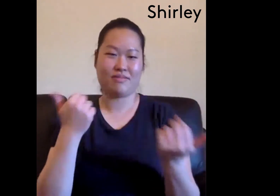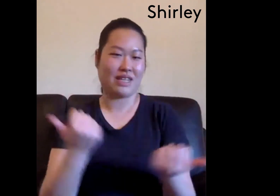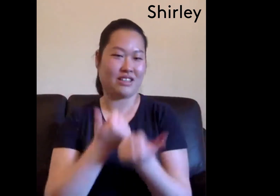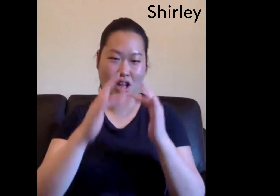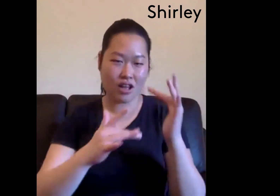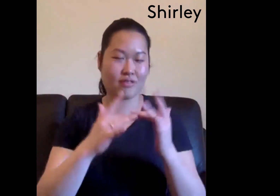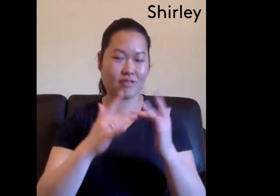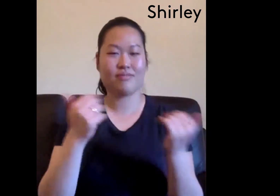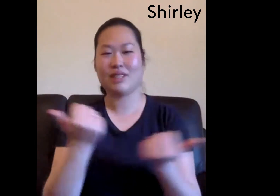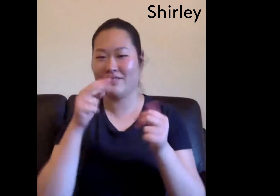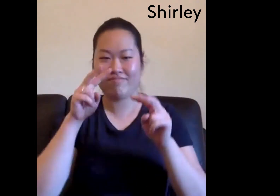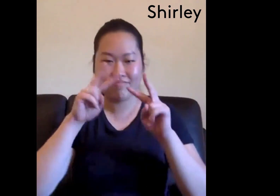I work as a designer